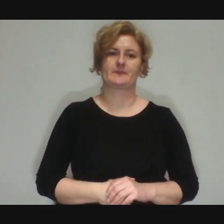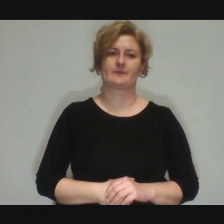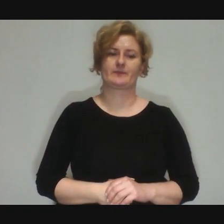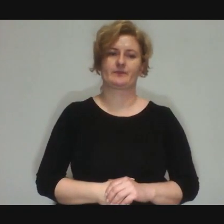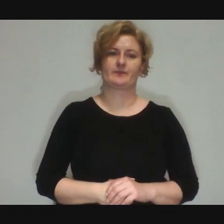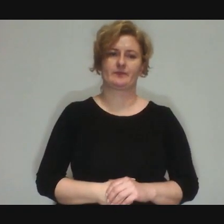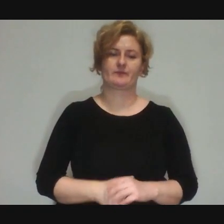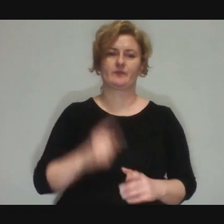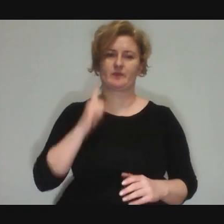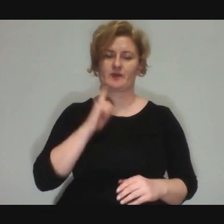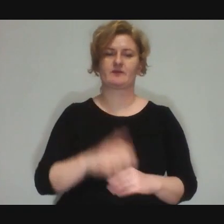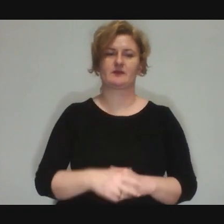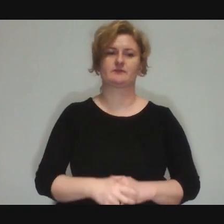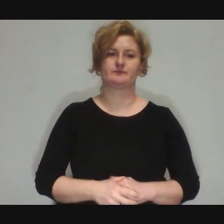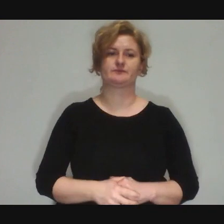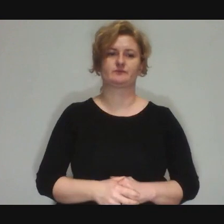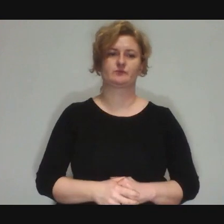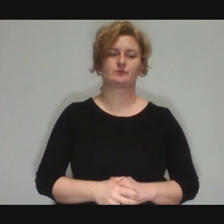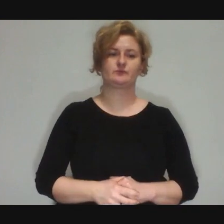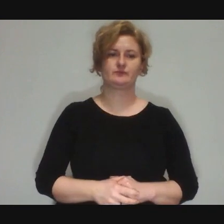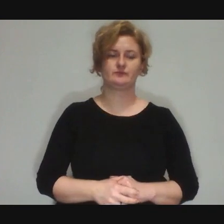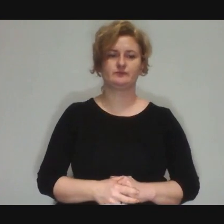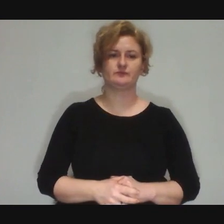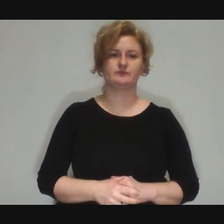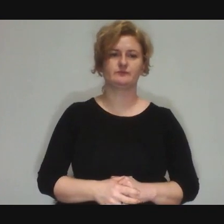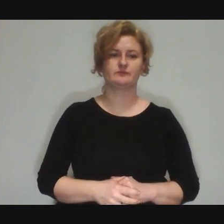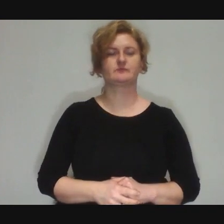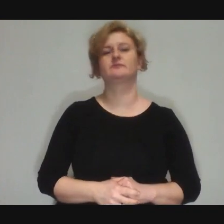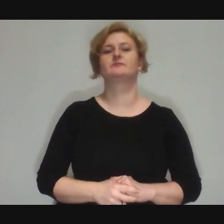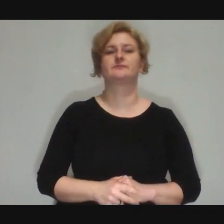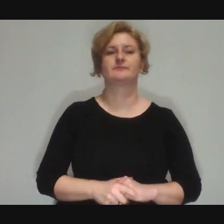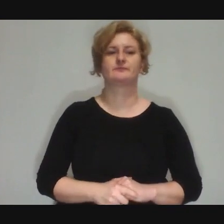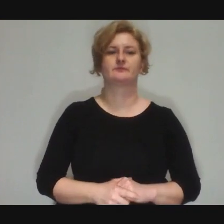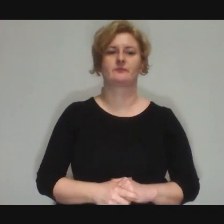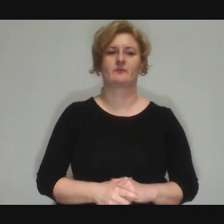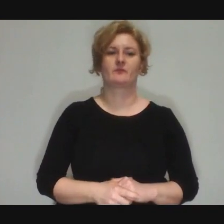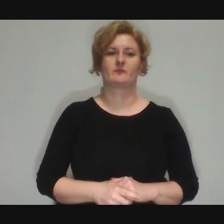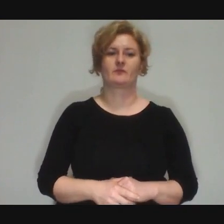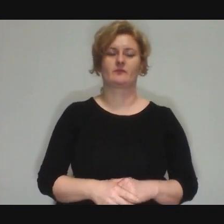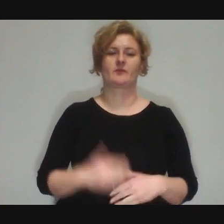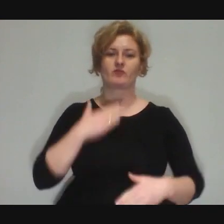Dominika: Don’t be so humble! Dominika: Have a great weekend!